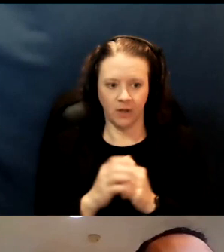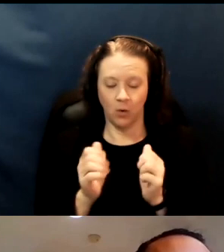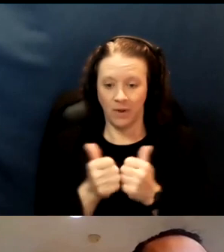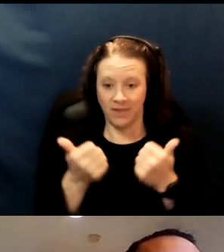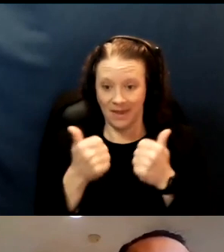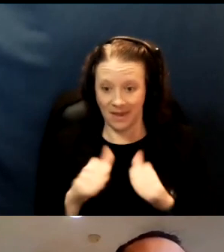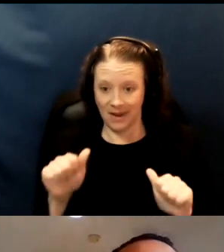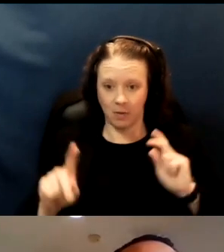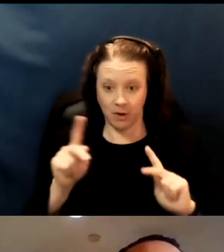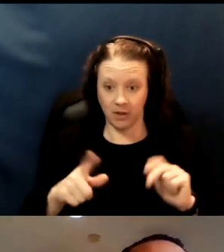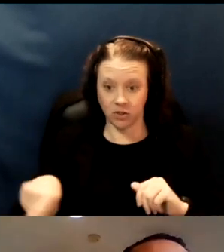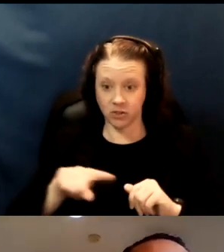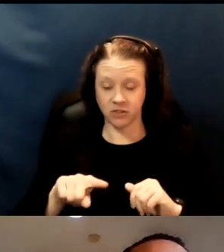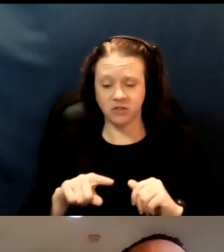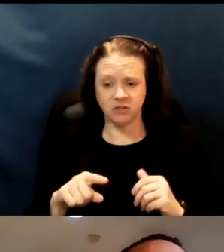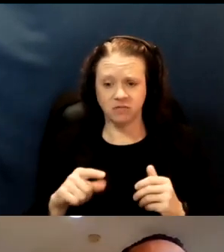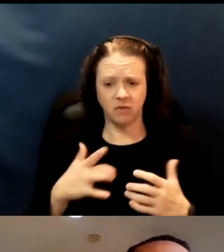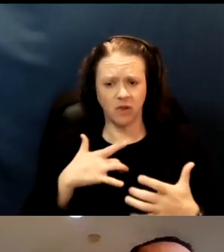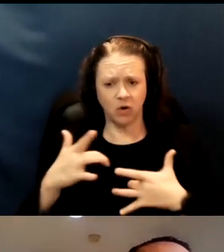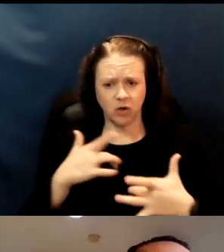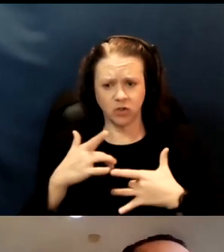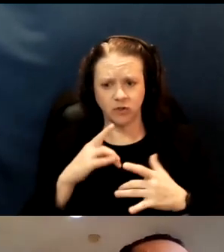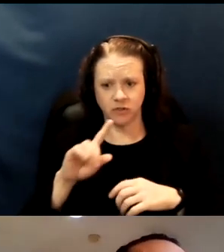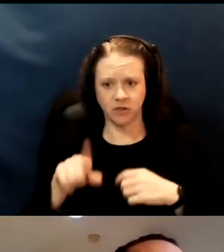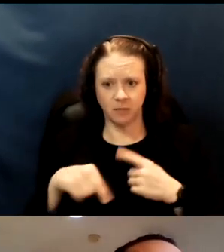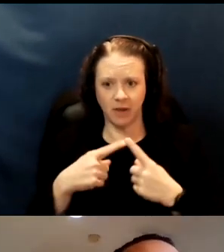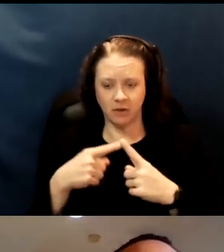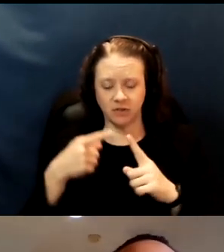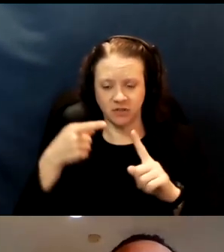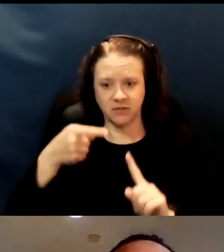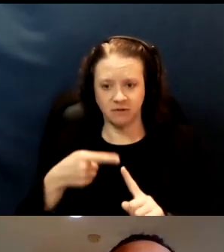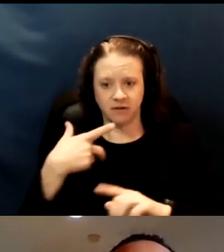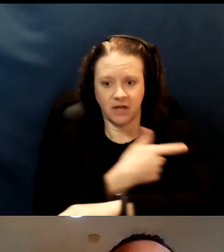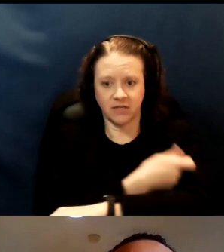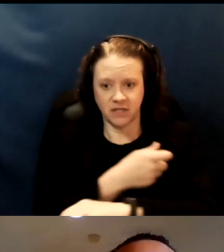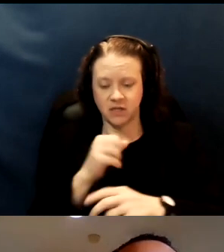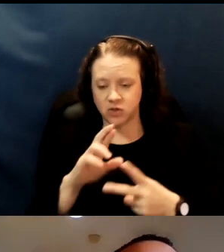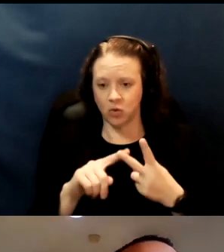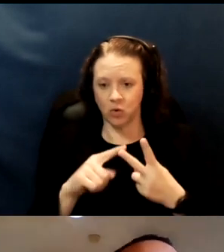there concerns about particular vaccines or vaccination in general,